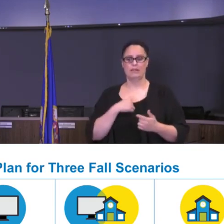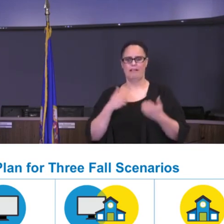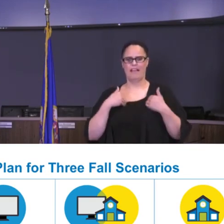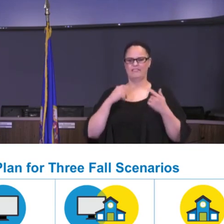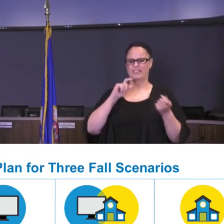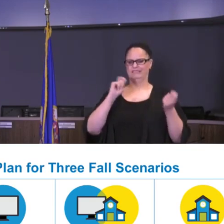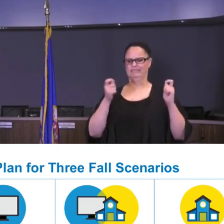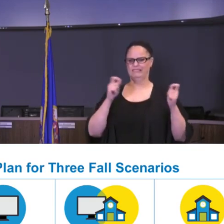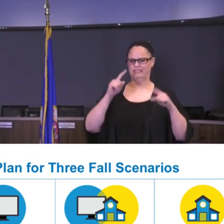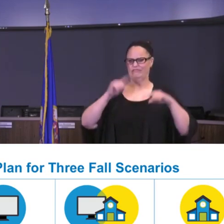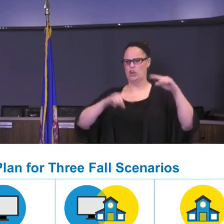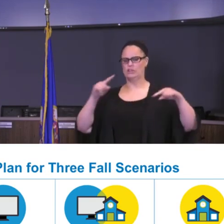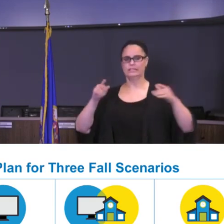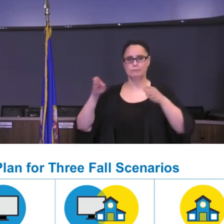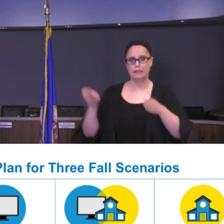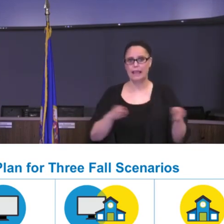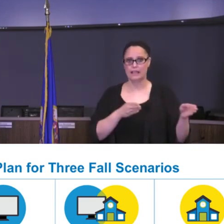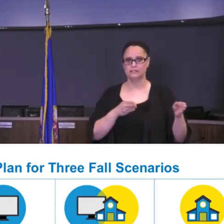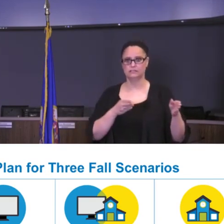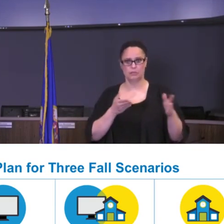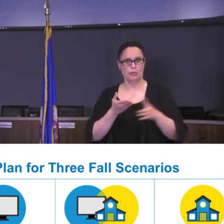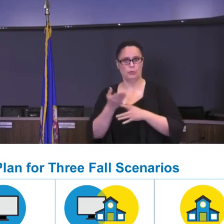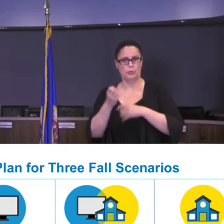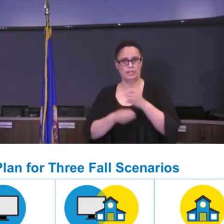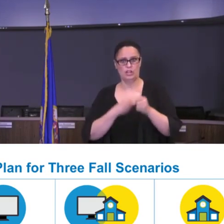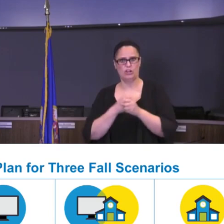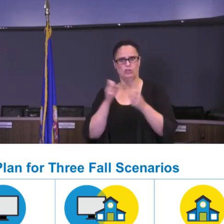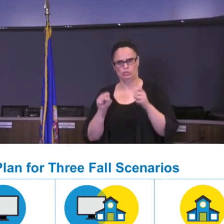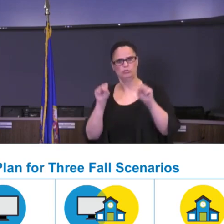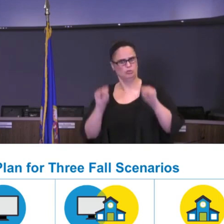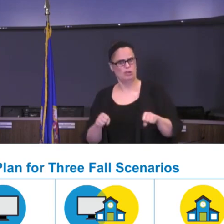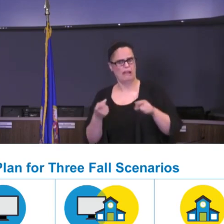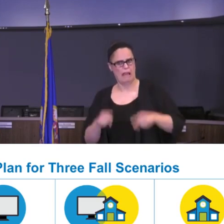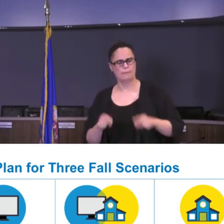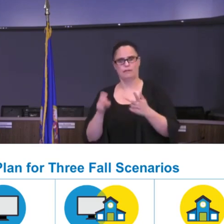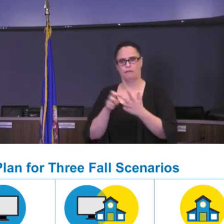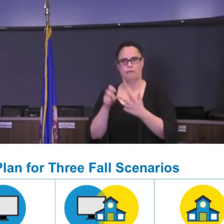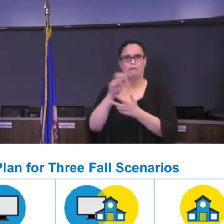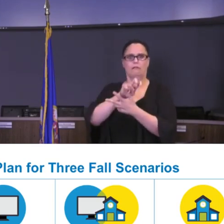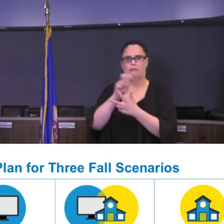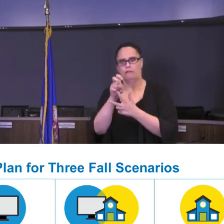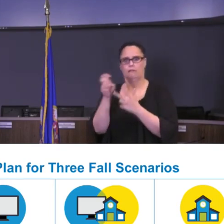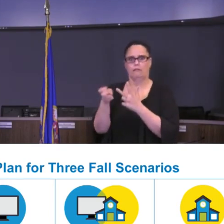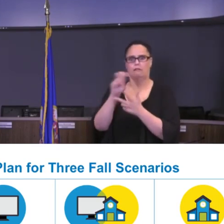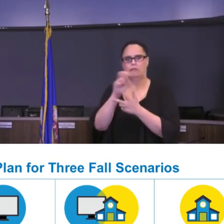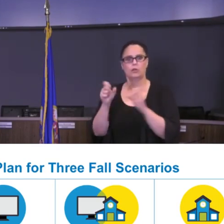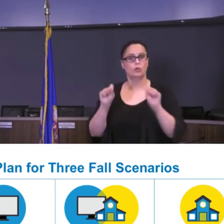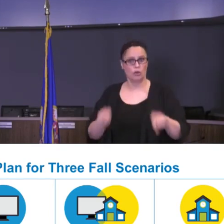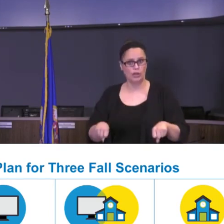different plants throughout the year and that could change for our entire district, it could change at schools and it could